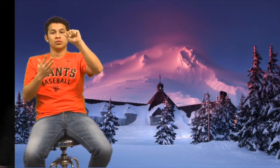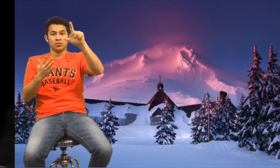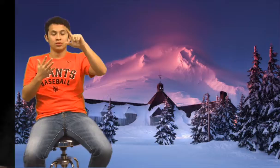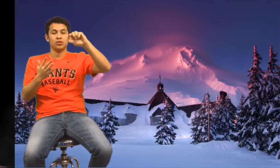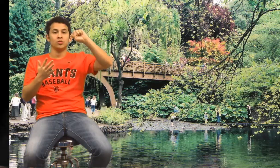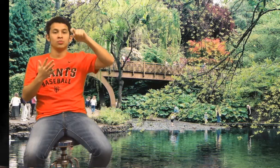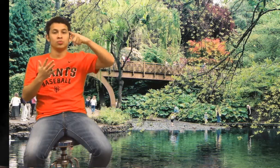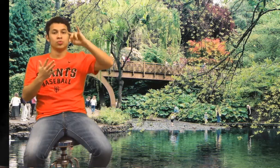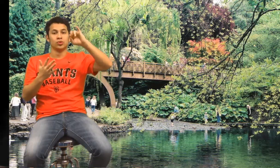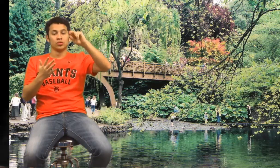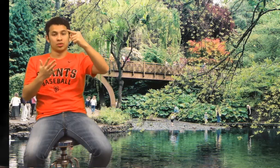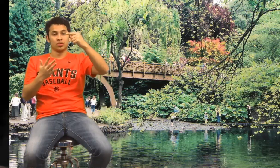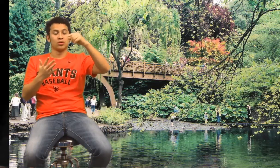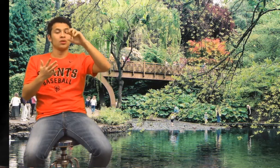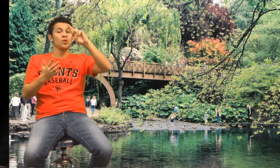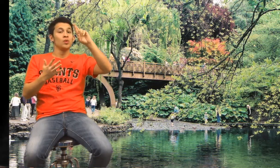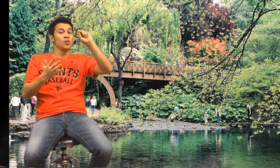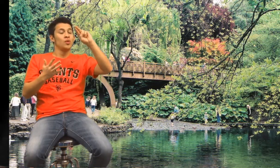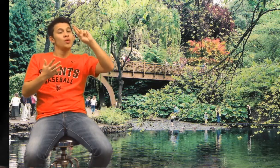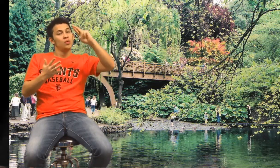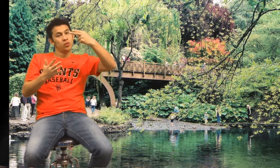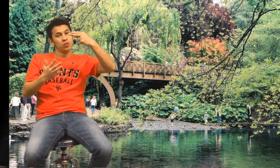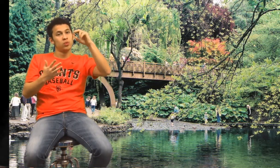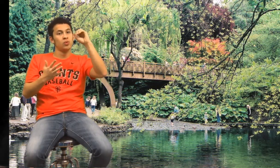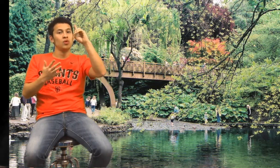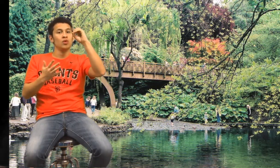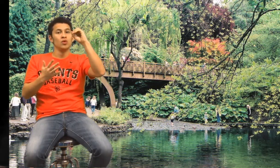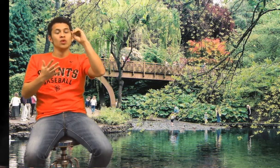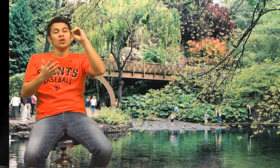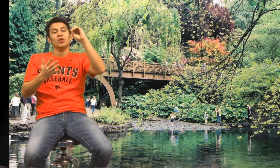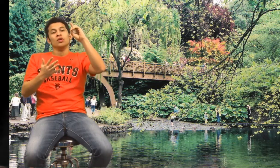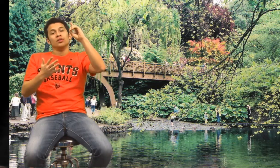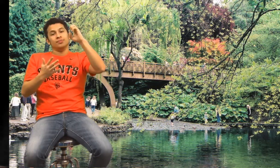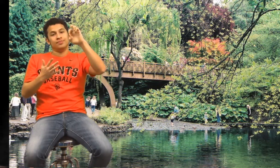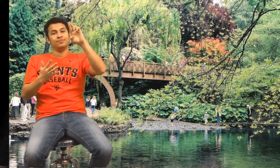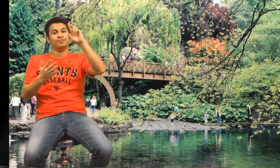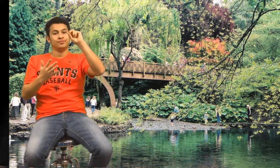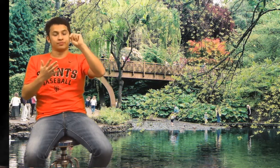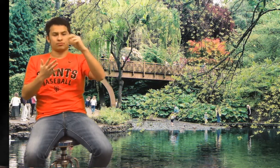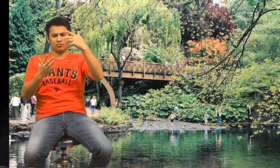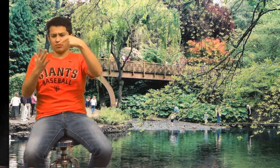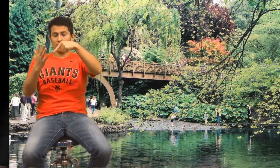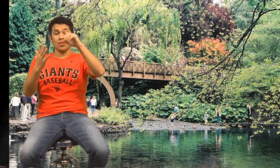5 - Crystal Springs Rhododendron Garden